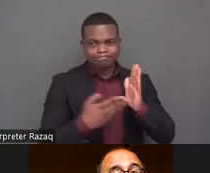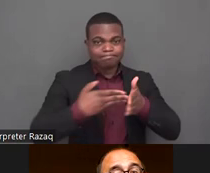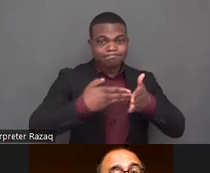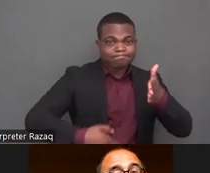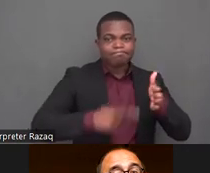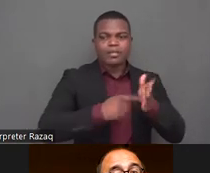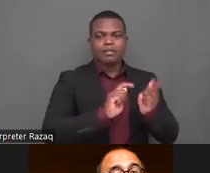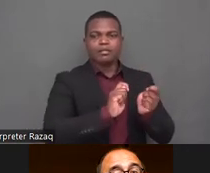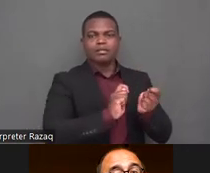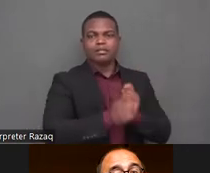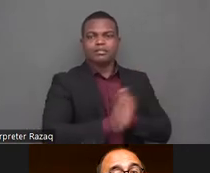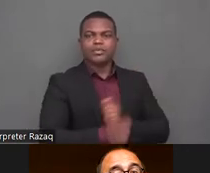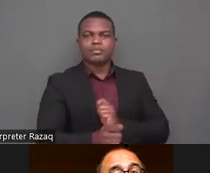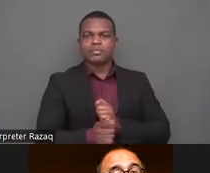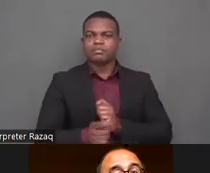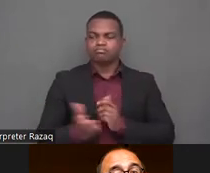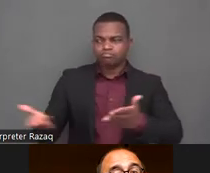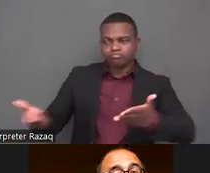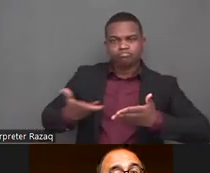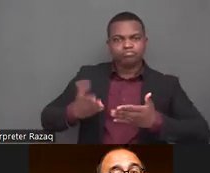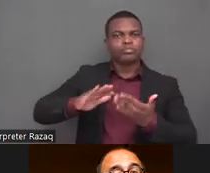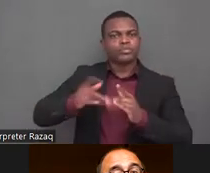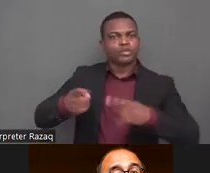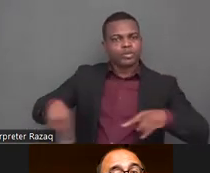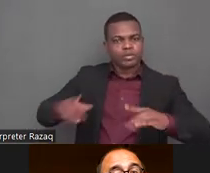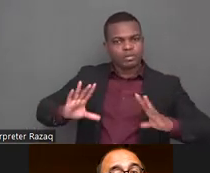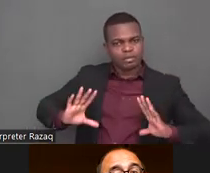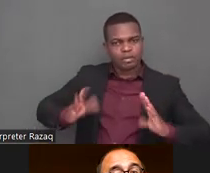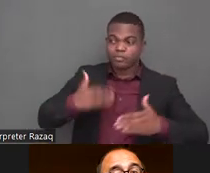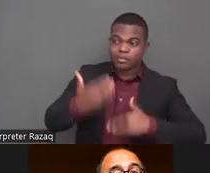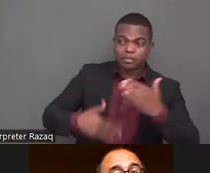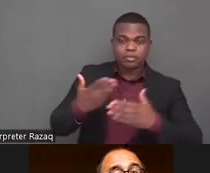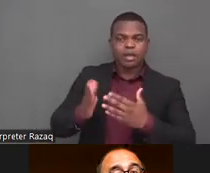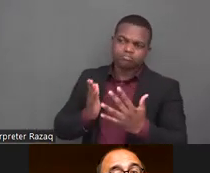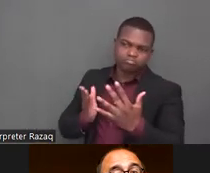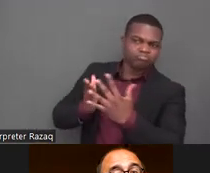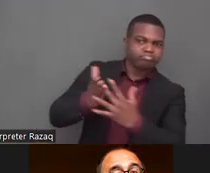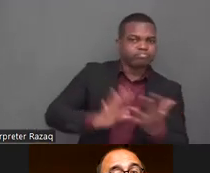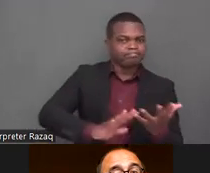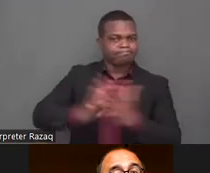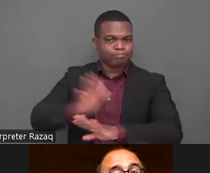from indonesia has joined us i invite yanirosa now to take a few moments to introduce yourself yani